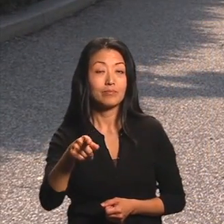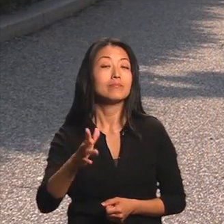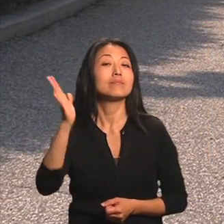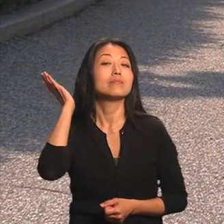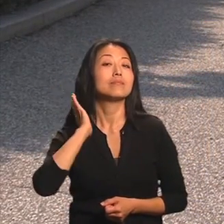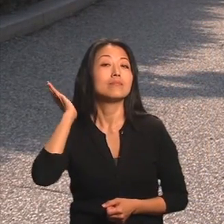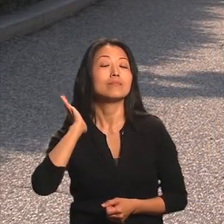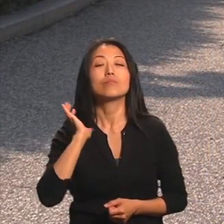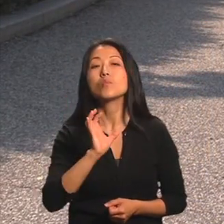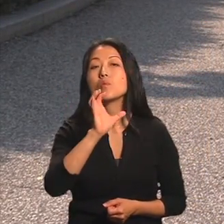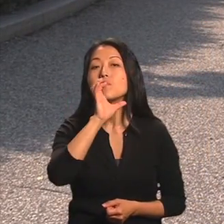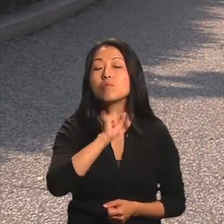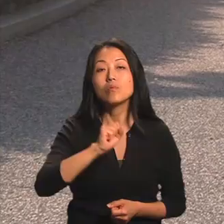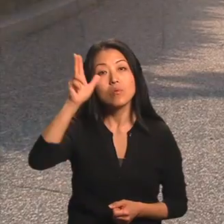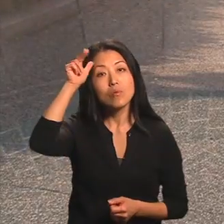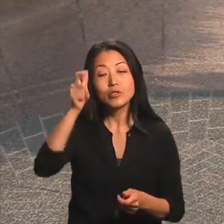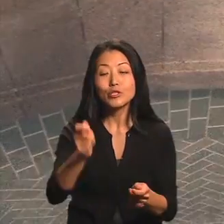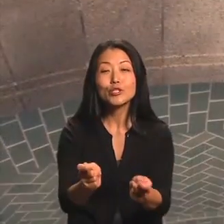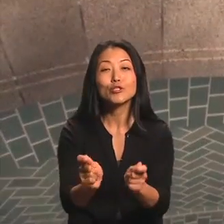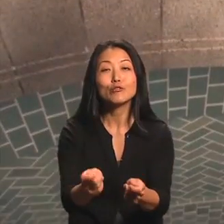Follow the circular drive to the drop-off area in